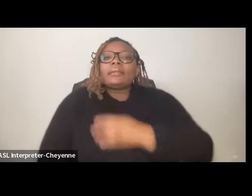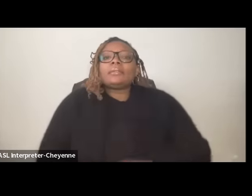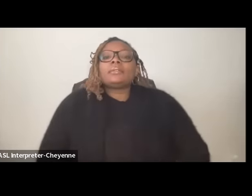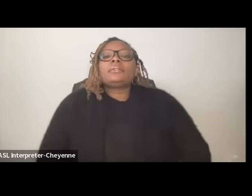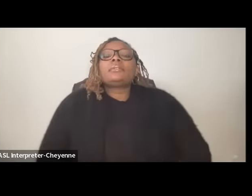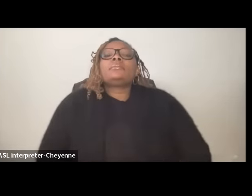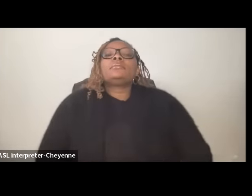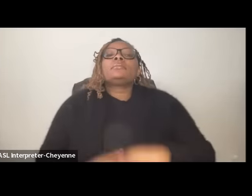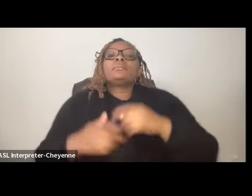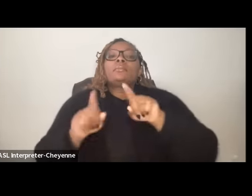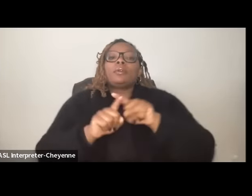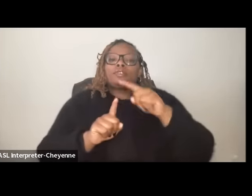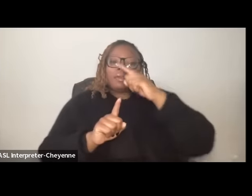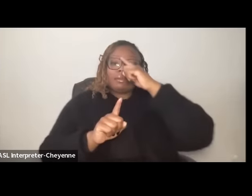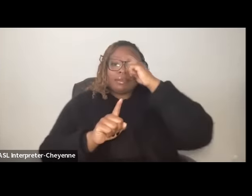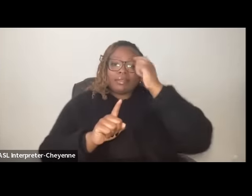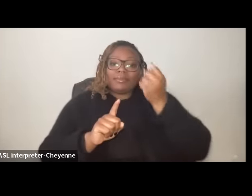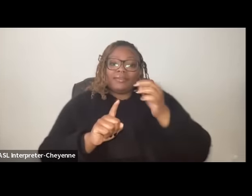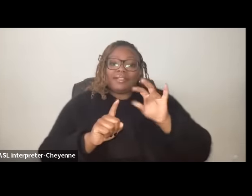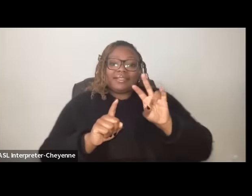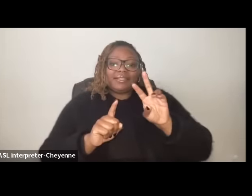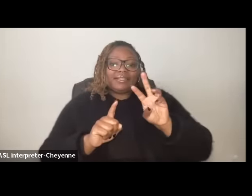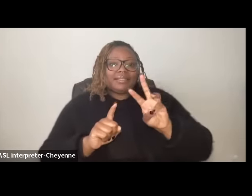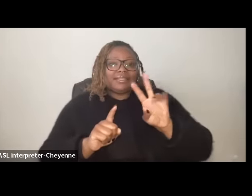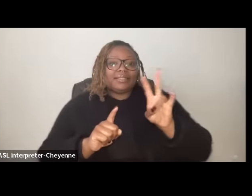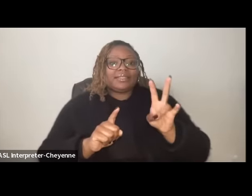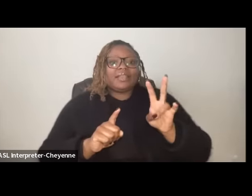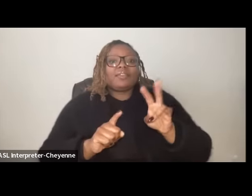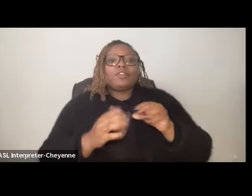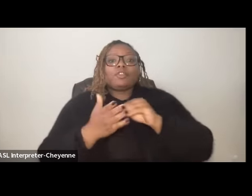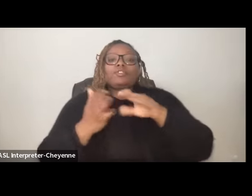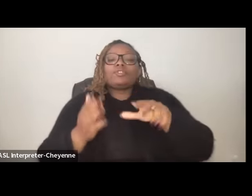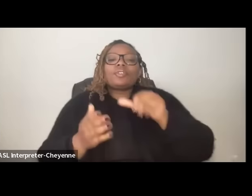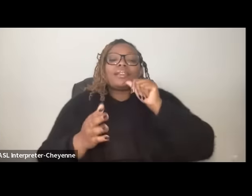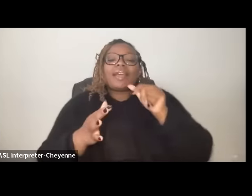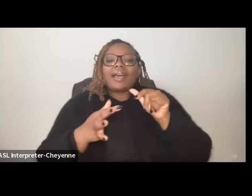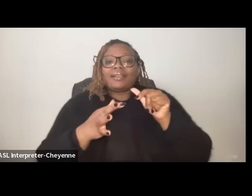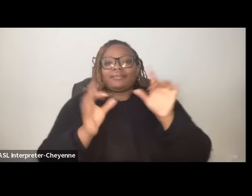in the summer of 1967 the Student Nonviolent Coordinating Committee also took a position in